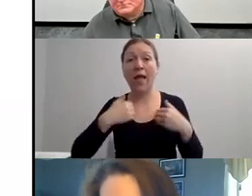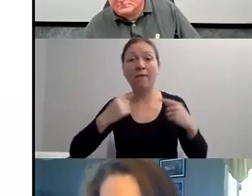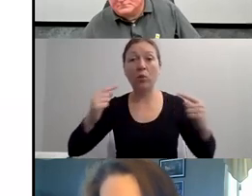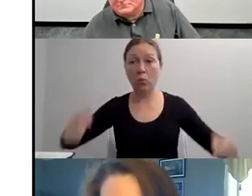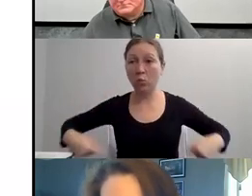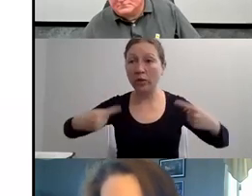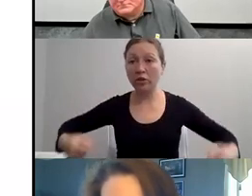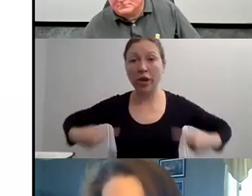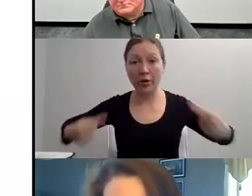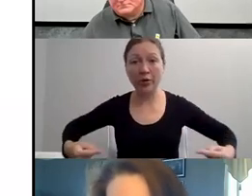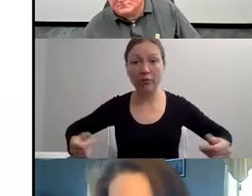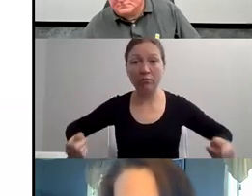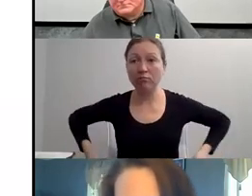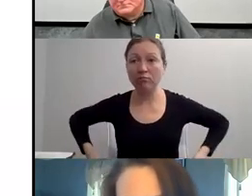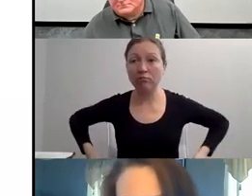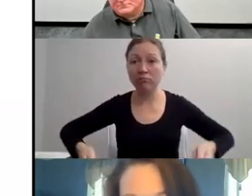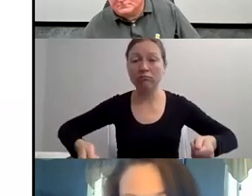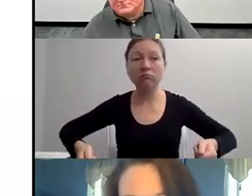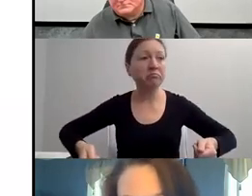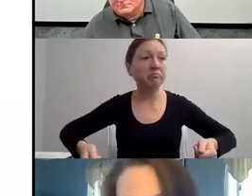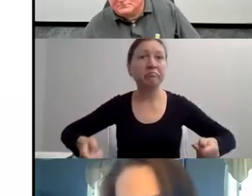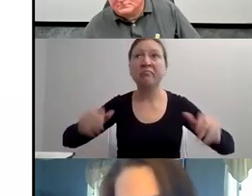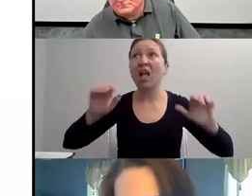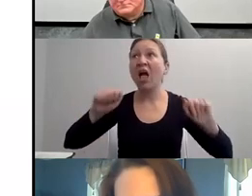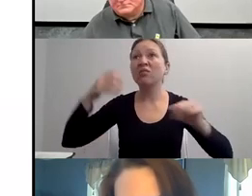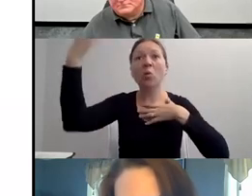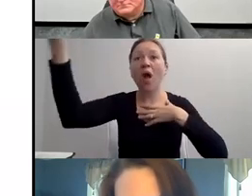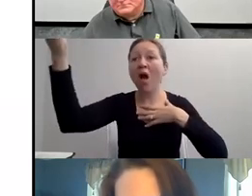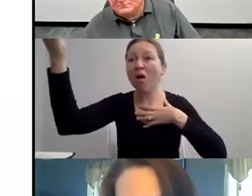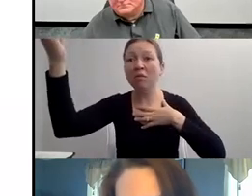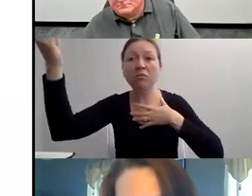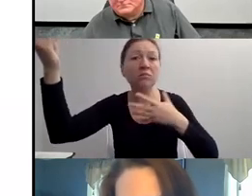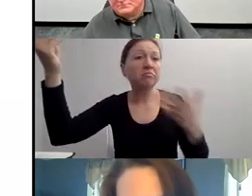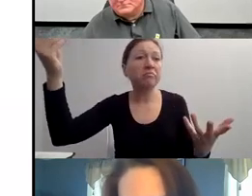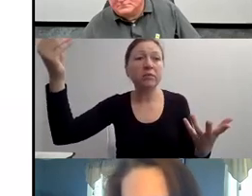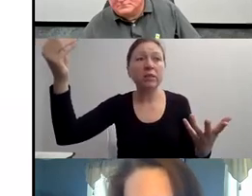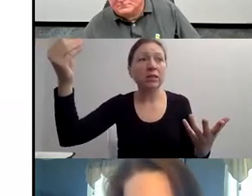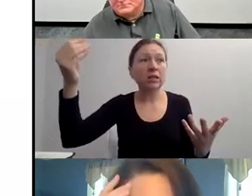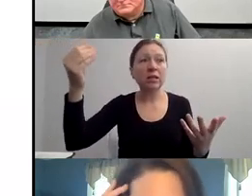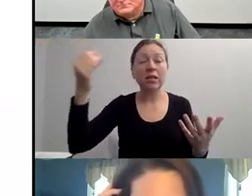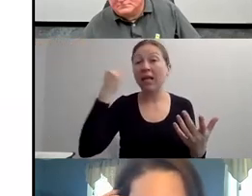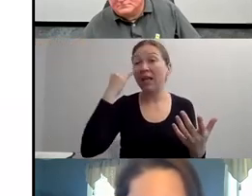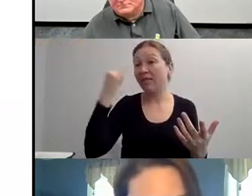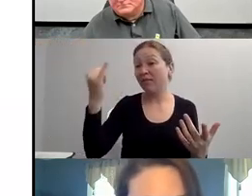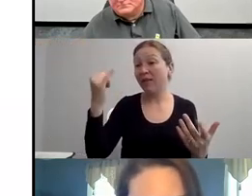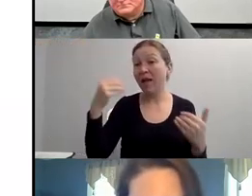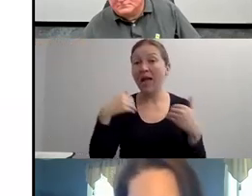NOBODY HAS ANYTHING AGAINST THE MEDICAL COMMUNITY. EXCEPT FOR WHEN IT CREEPS INTO POLICY."